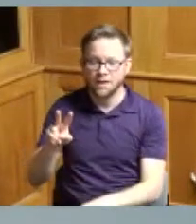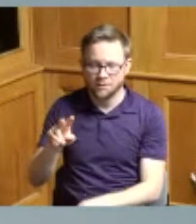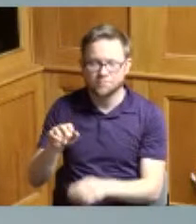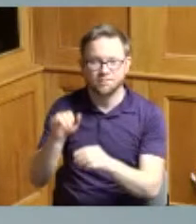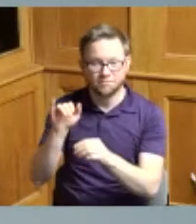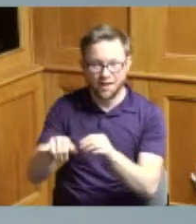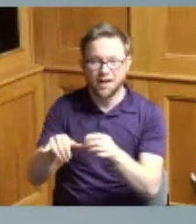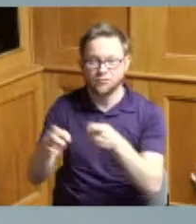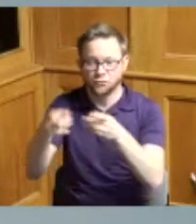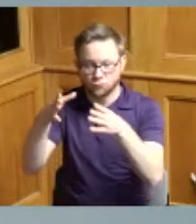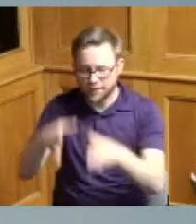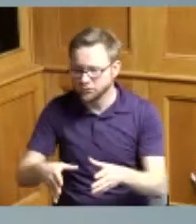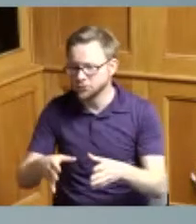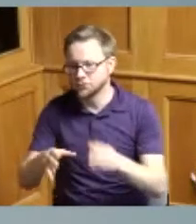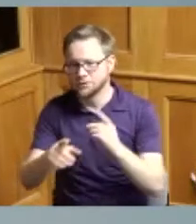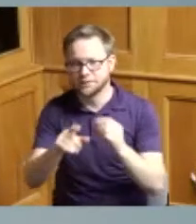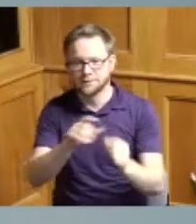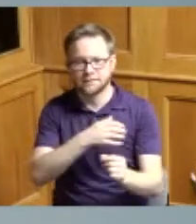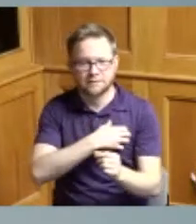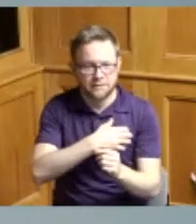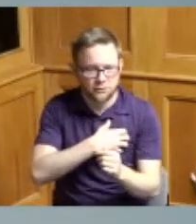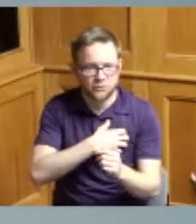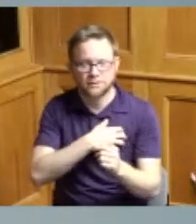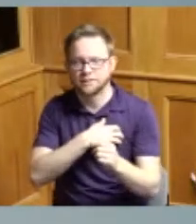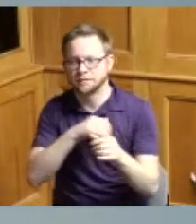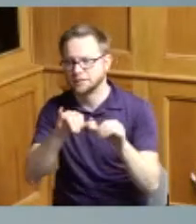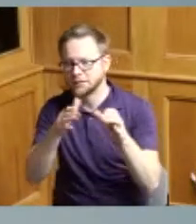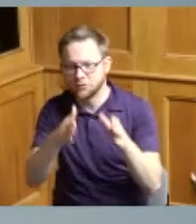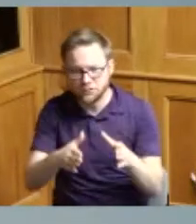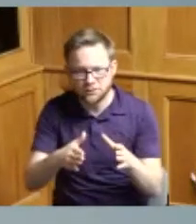to the groundskeepers to the building engineers they're all down there and they're taking care